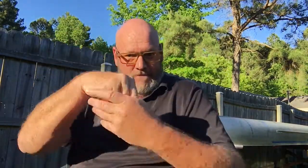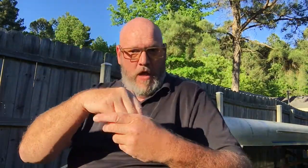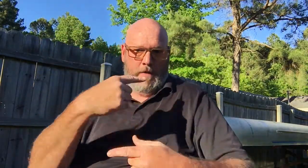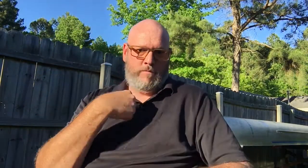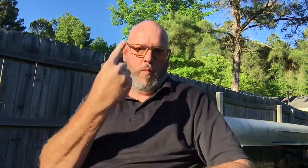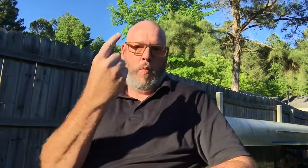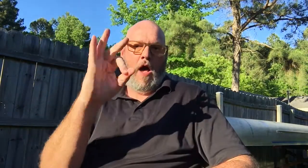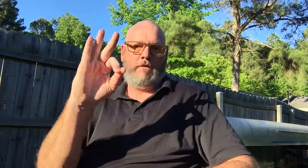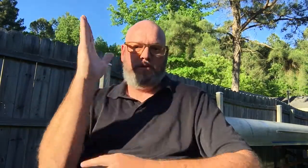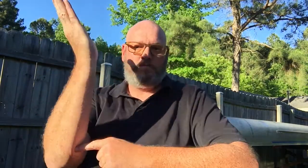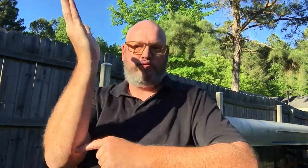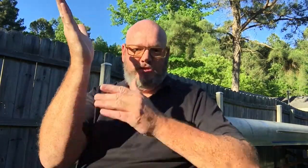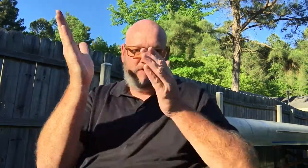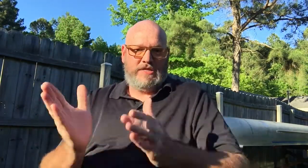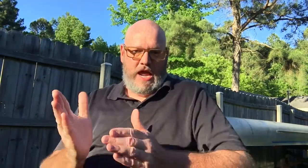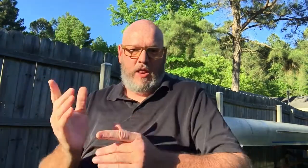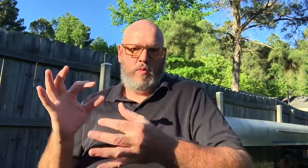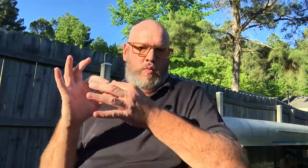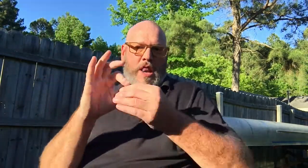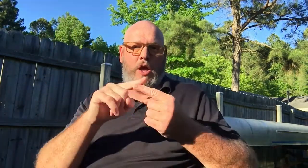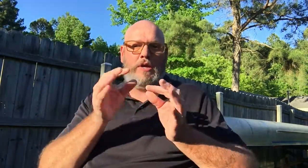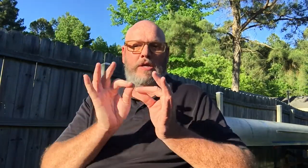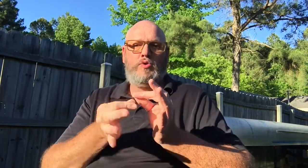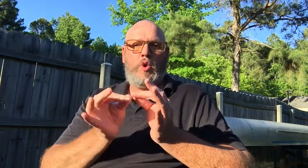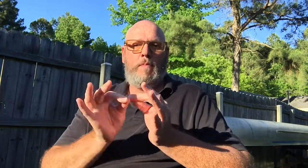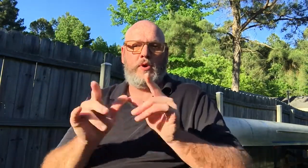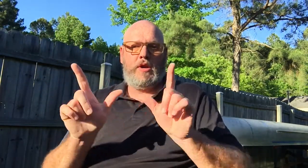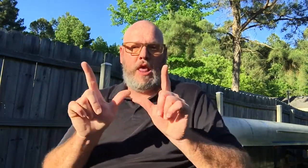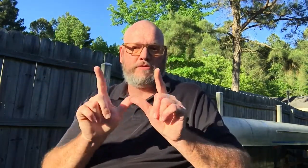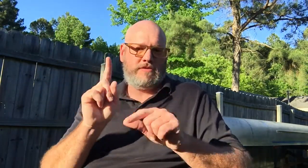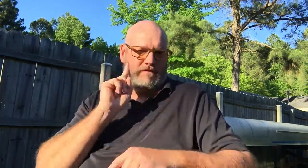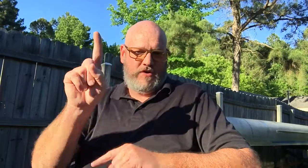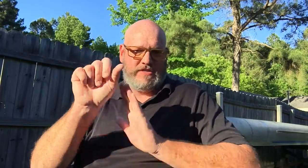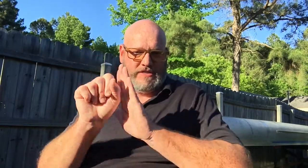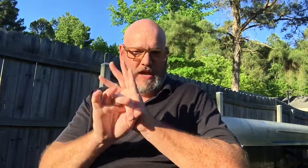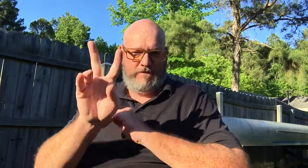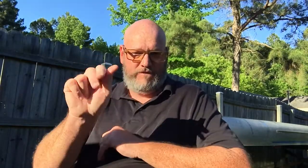I will be one of the speakers there and I'll be talking about issues related to interpreter licensure in Virginia